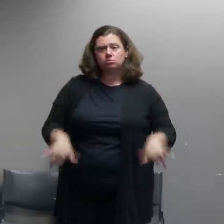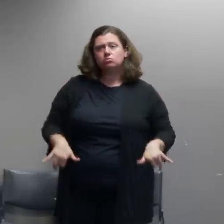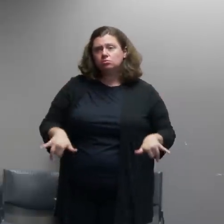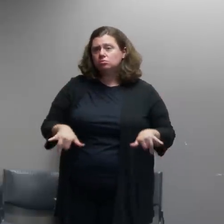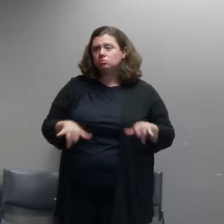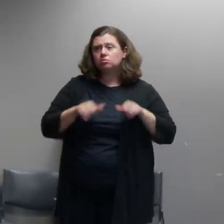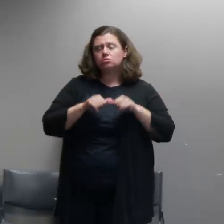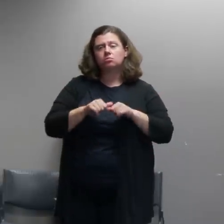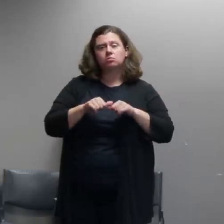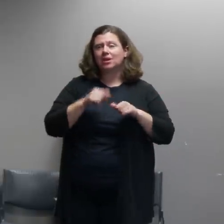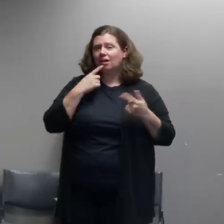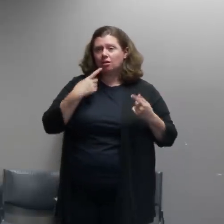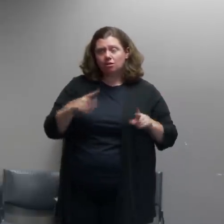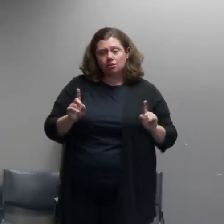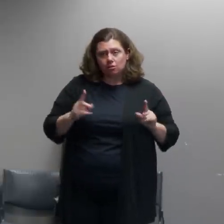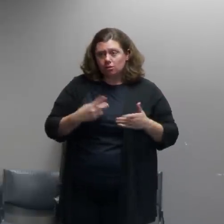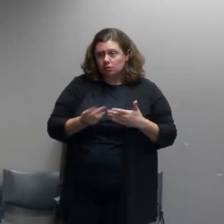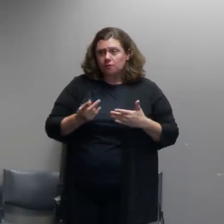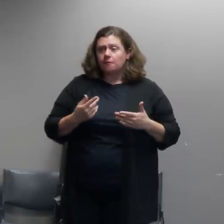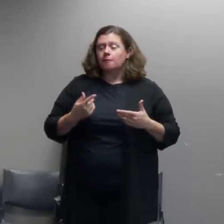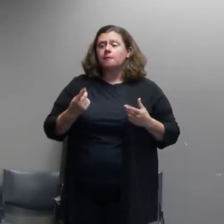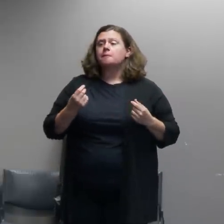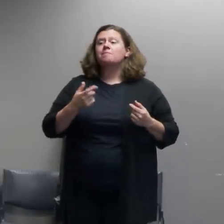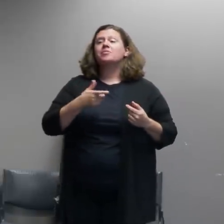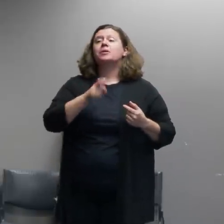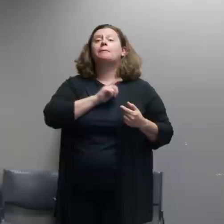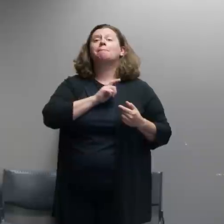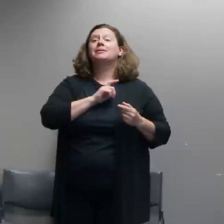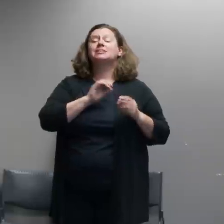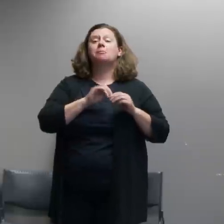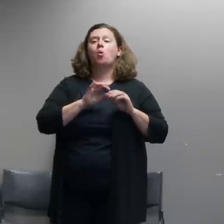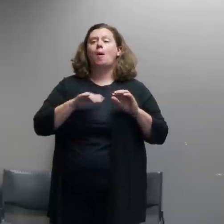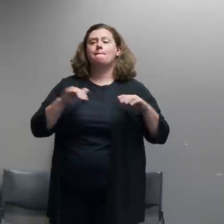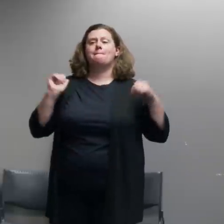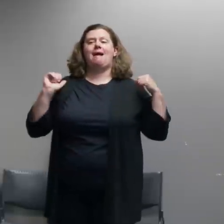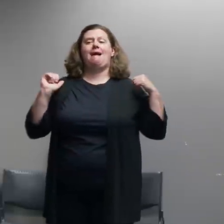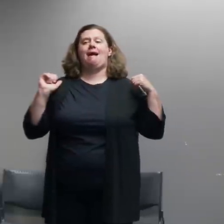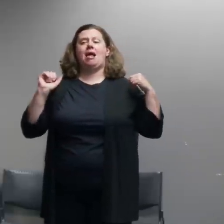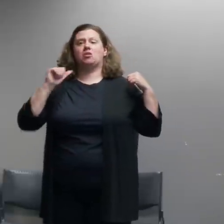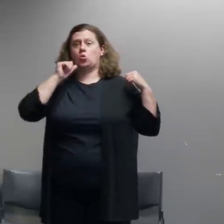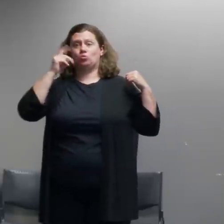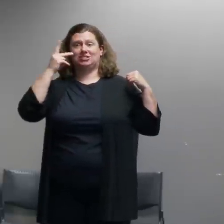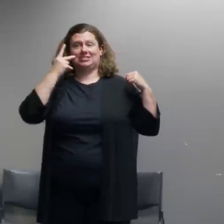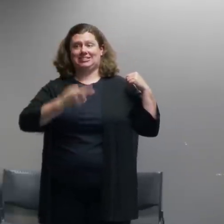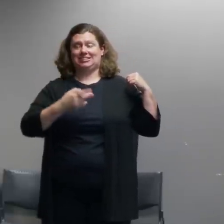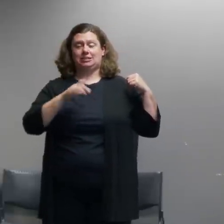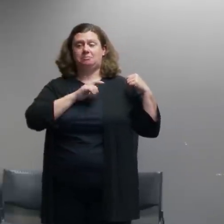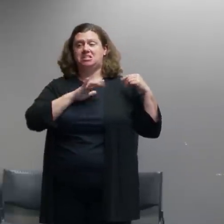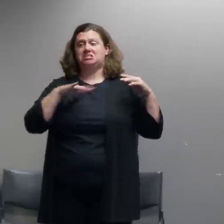tried having officers out of sight so we and that didn't work we tried taking